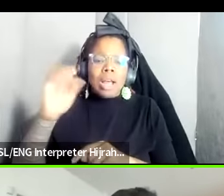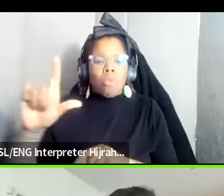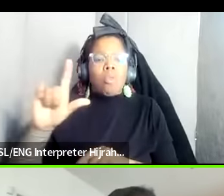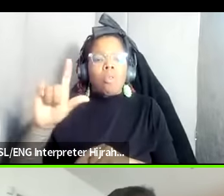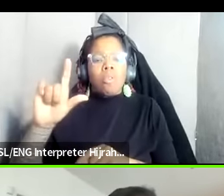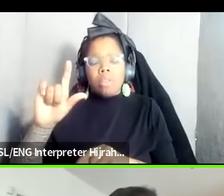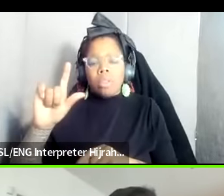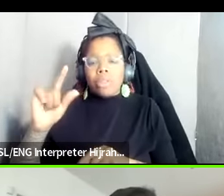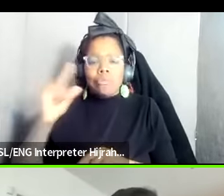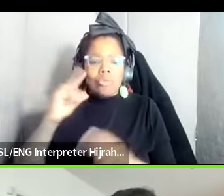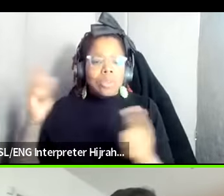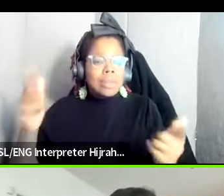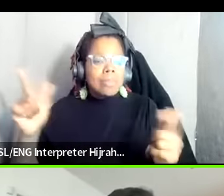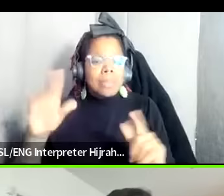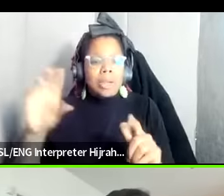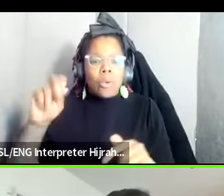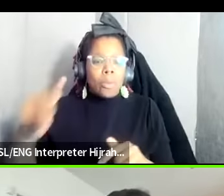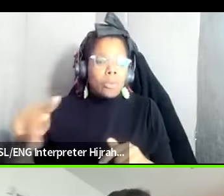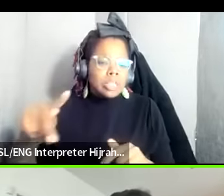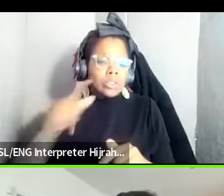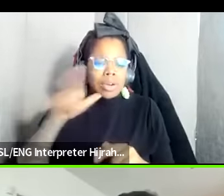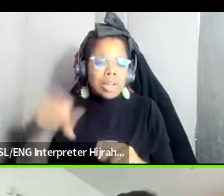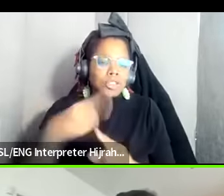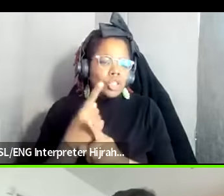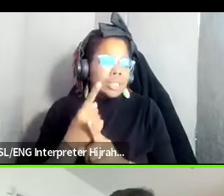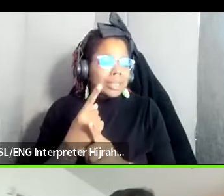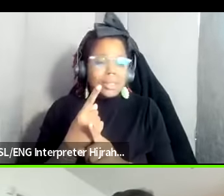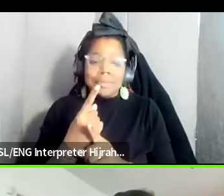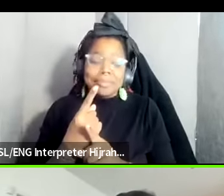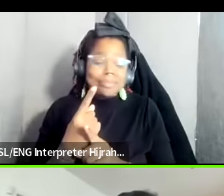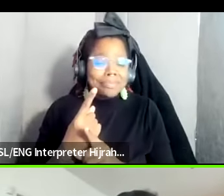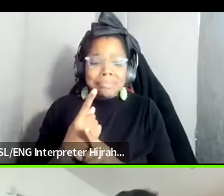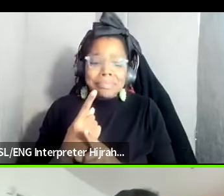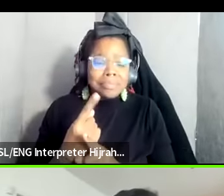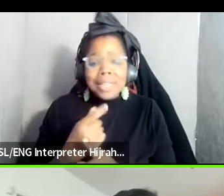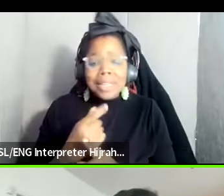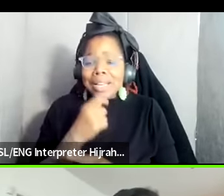big corporations aren't just you know you know what I mean aren't just like passing around cold